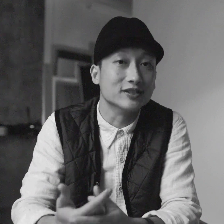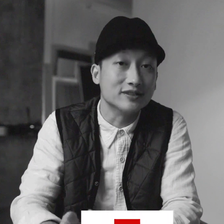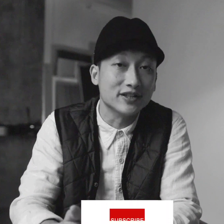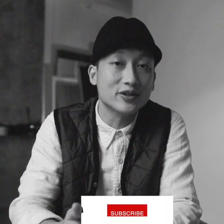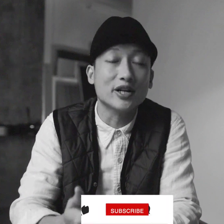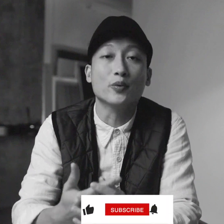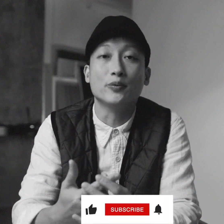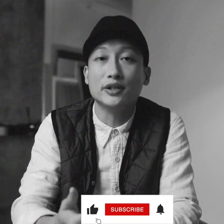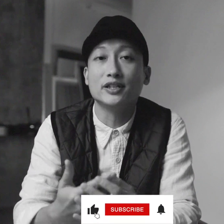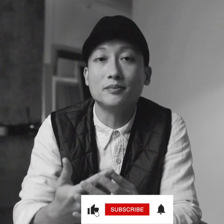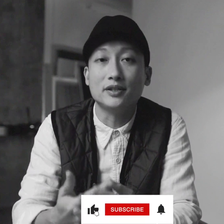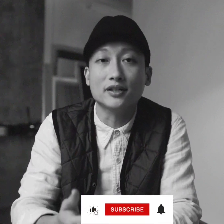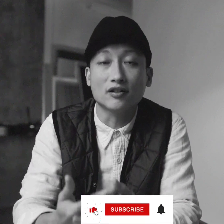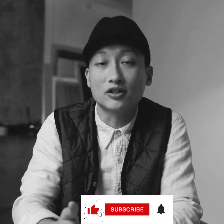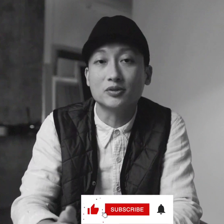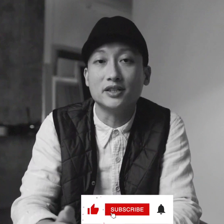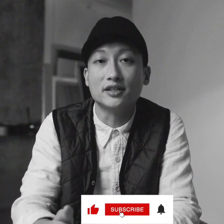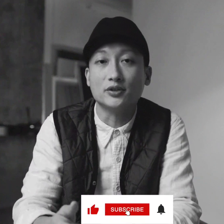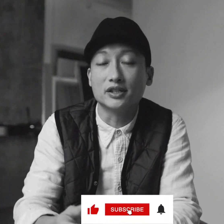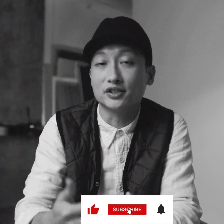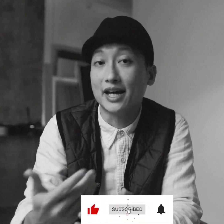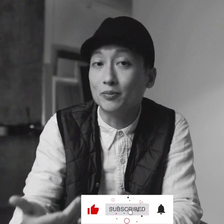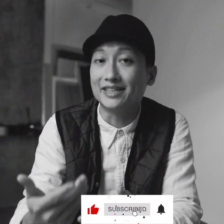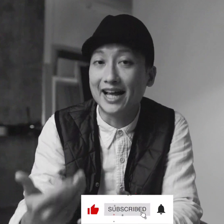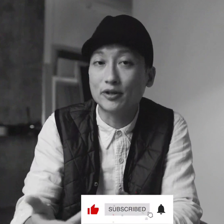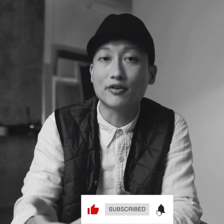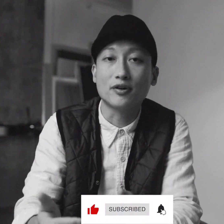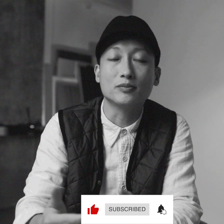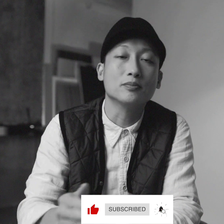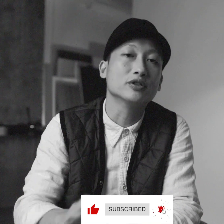enjoying this video it would really mean a lot to me that you can just help the algorithm to